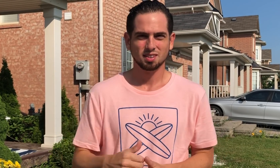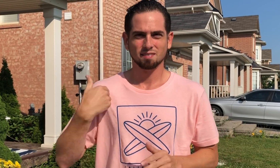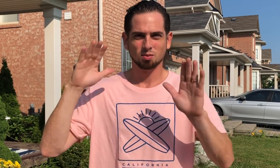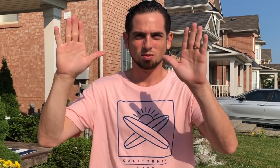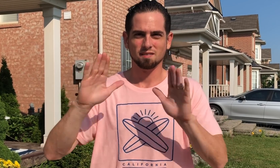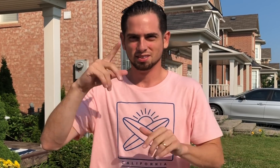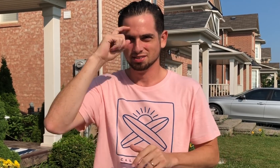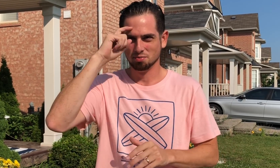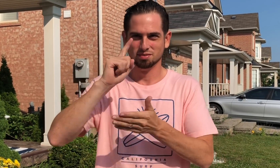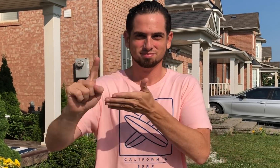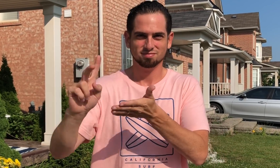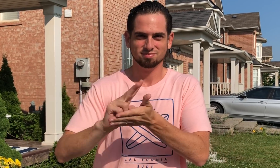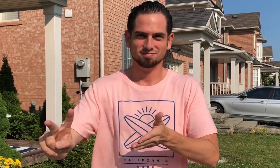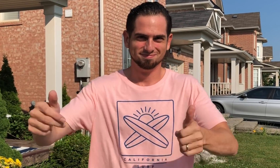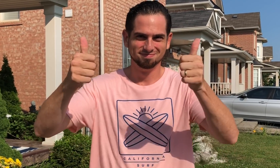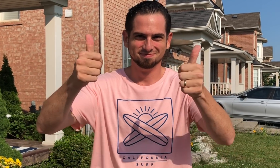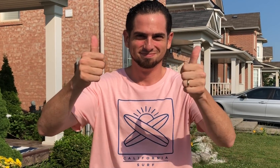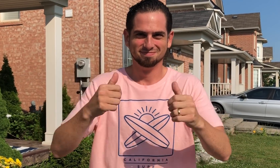Have a wonderful summer during the next two weeks.